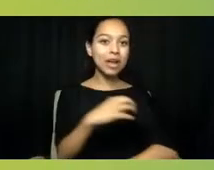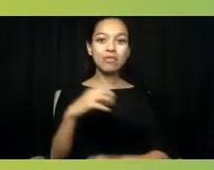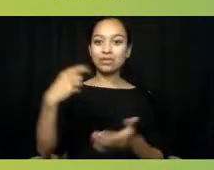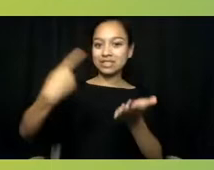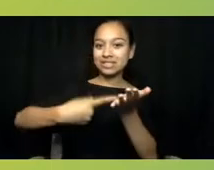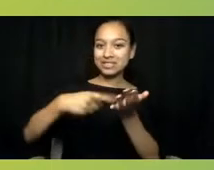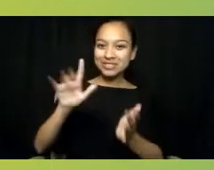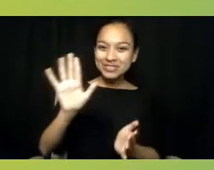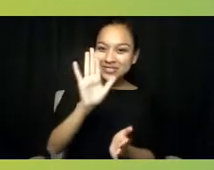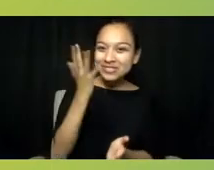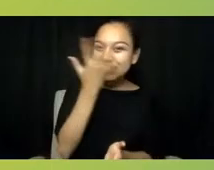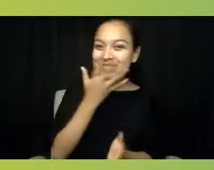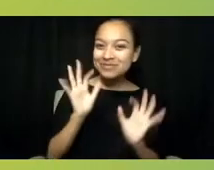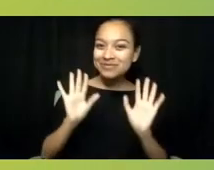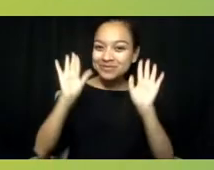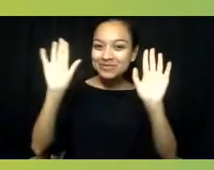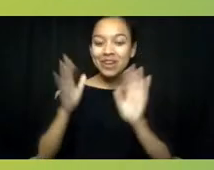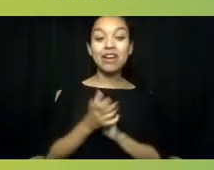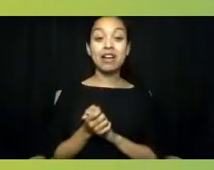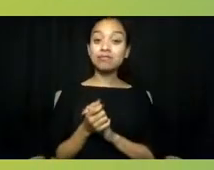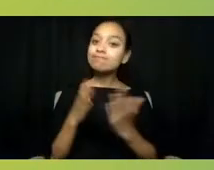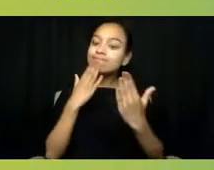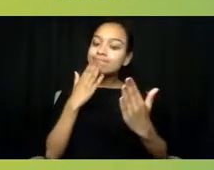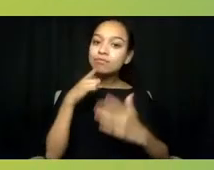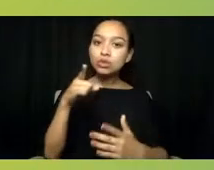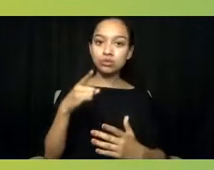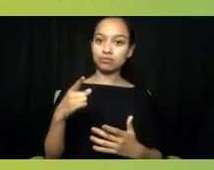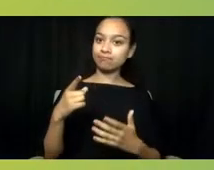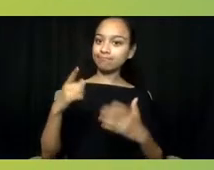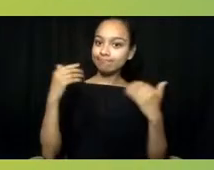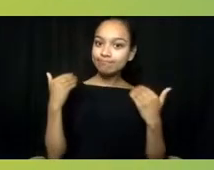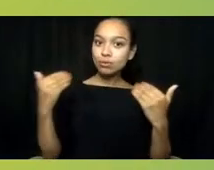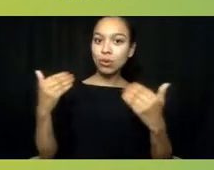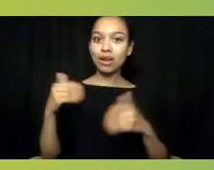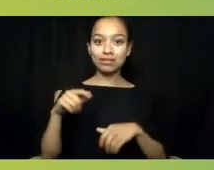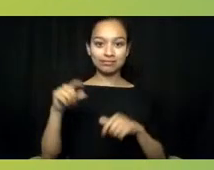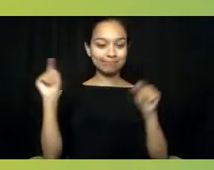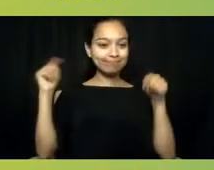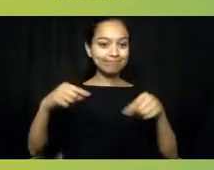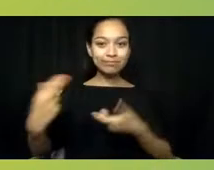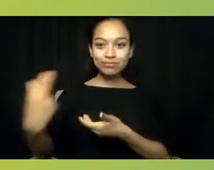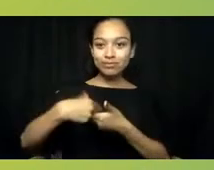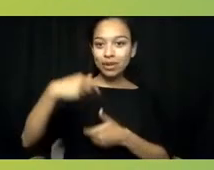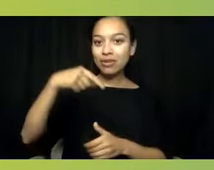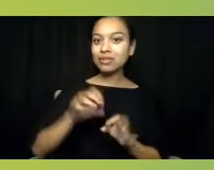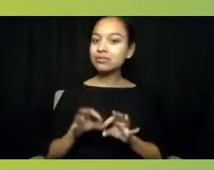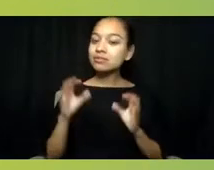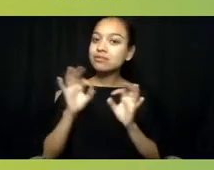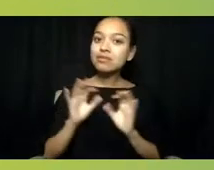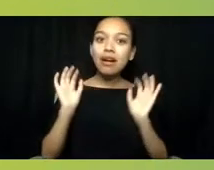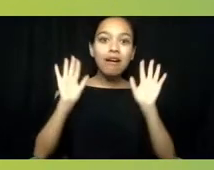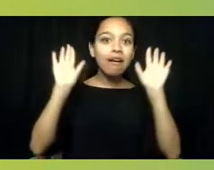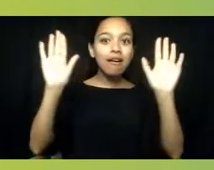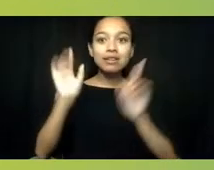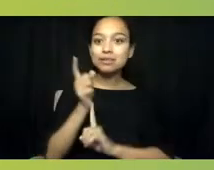I'm so grateful that you took time to be a part of this incredible moment, and I am really looking forward to our conversation.